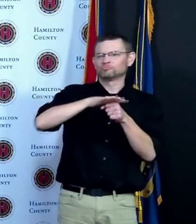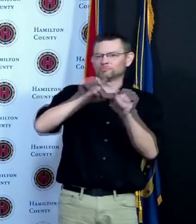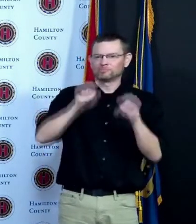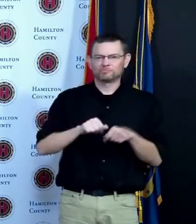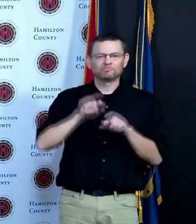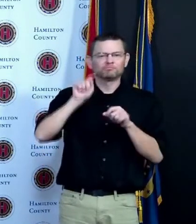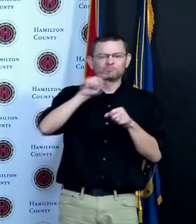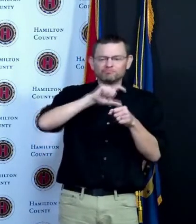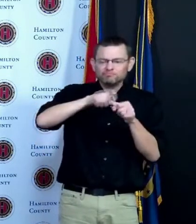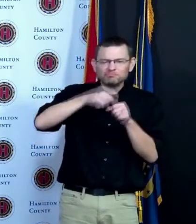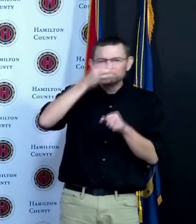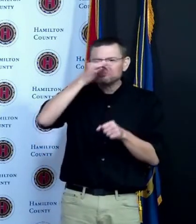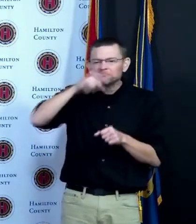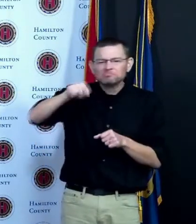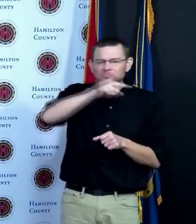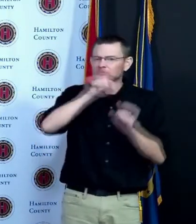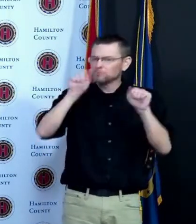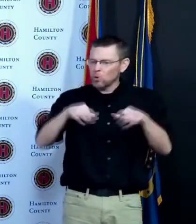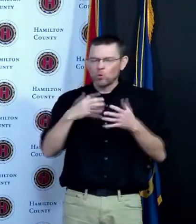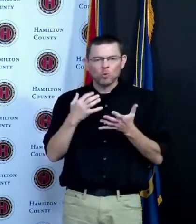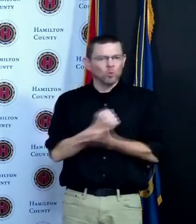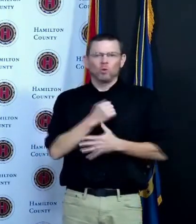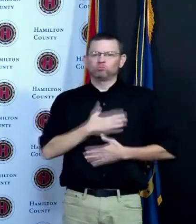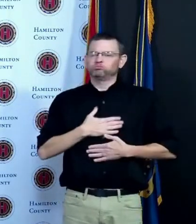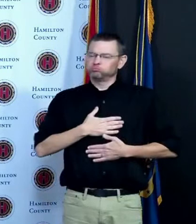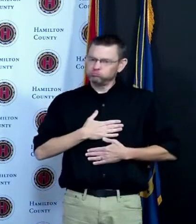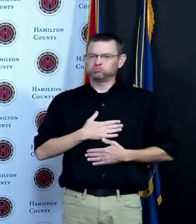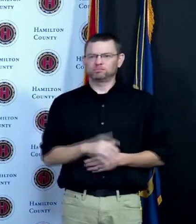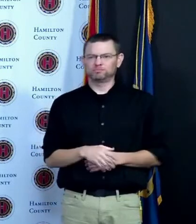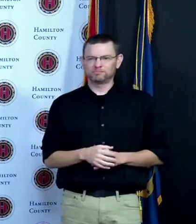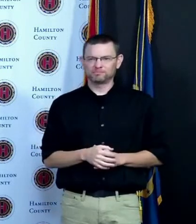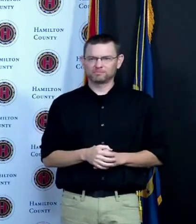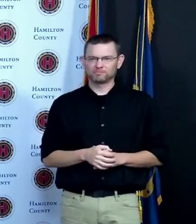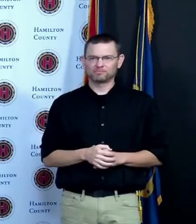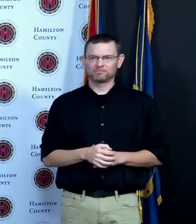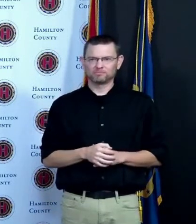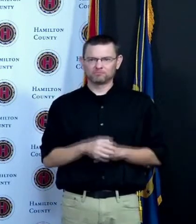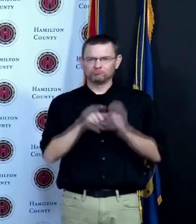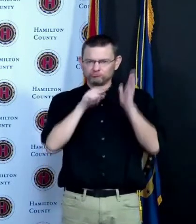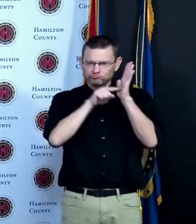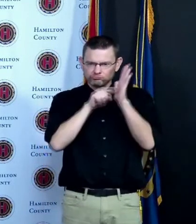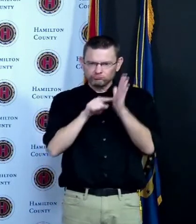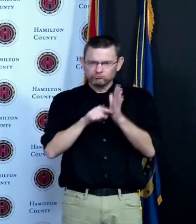many people who are hesitating state that they are concerned about the short amount of time